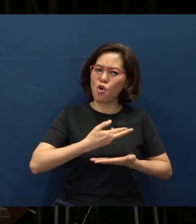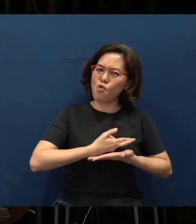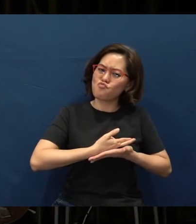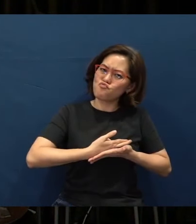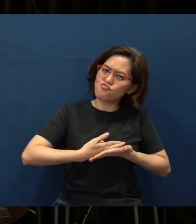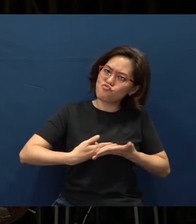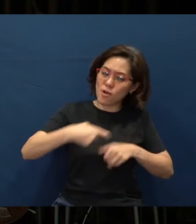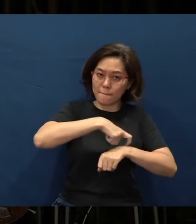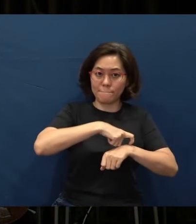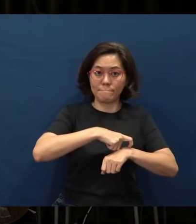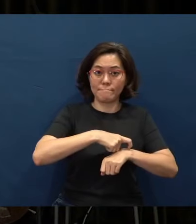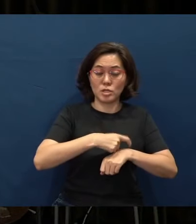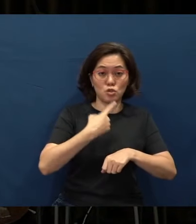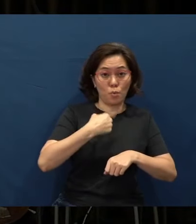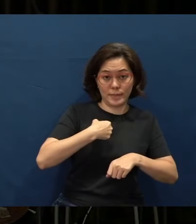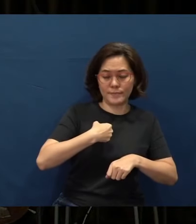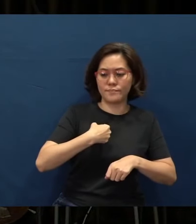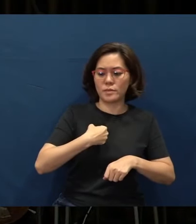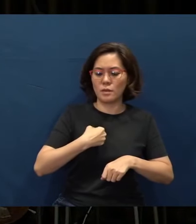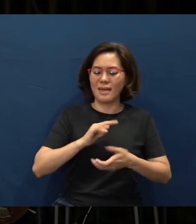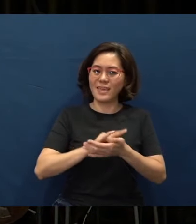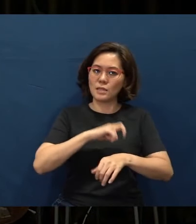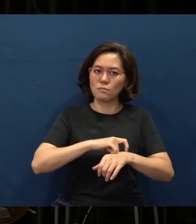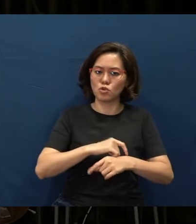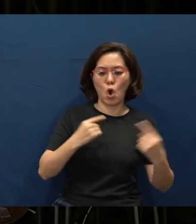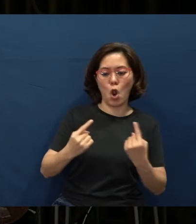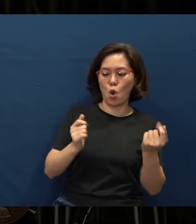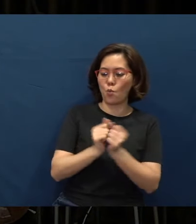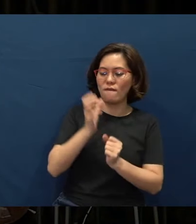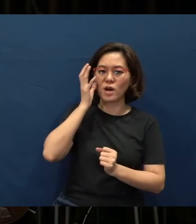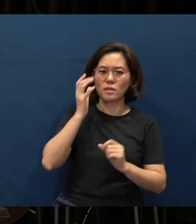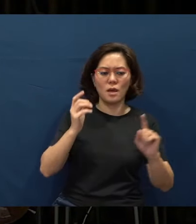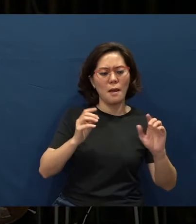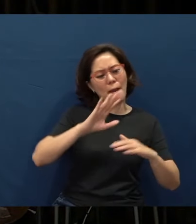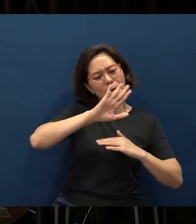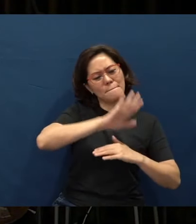She told me that, you know, it was a time that she happened to be alone with her dad. She was about Sec 4 at that time.